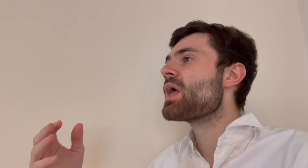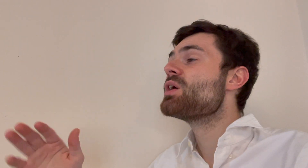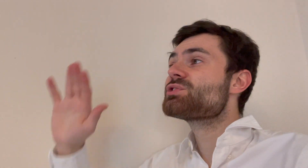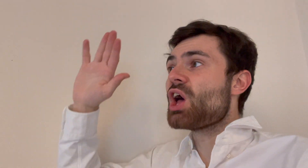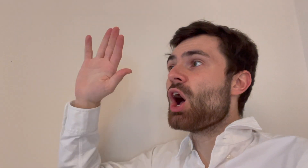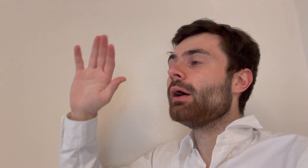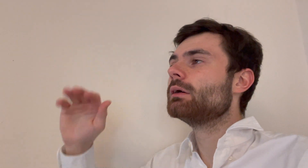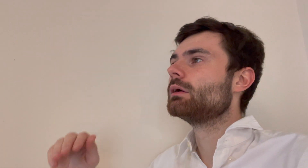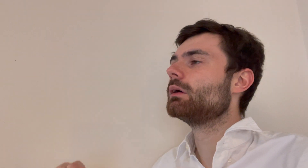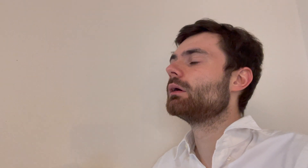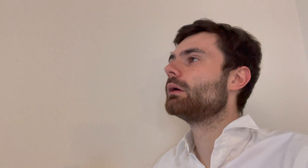Sir?